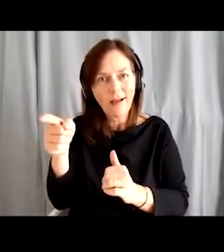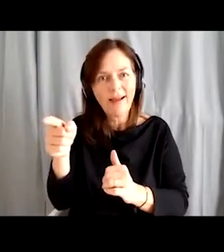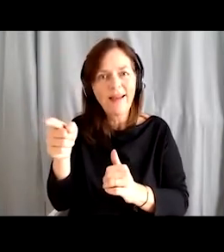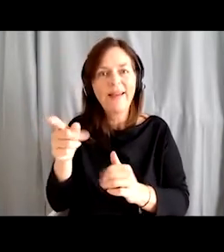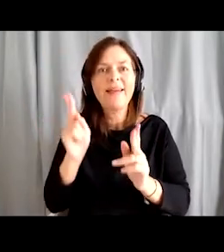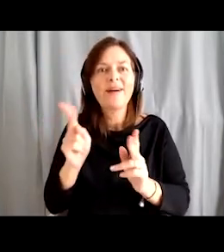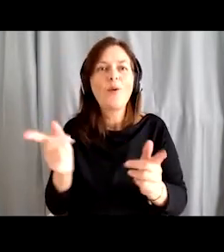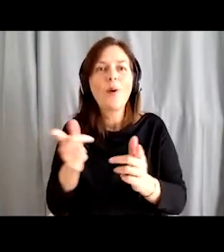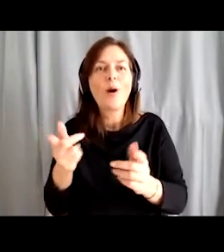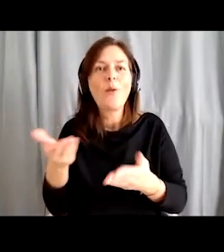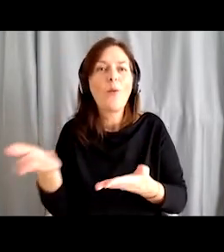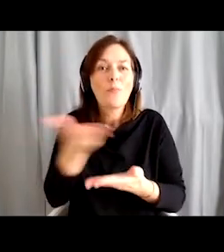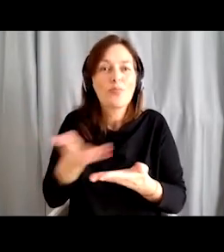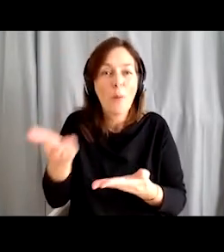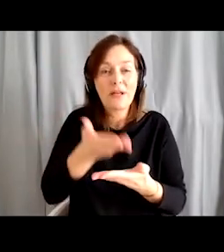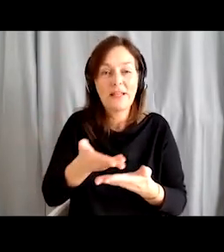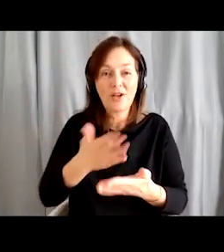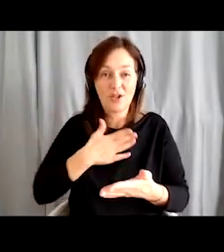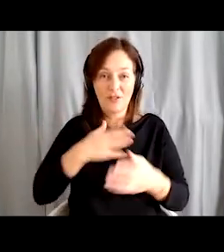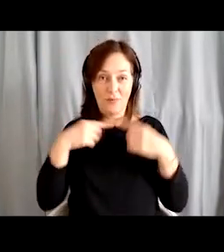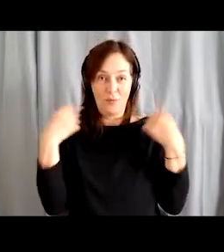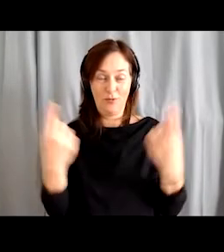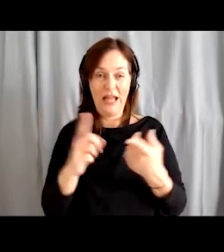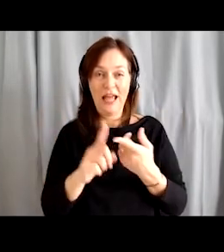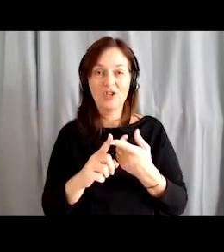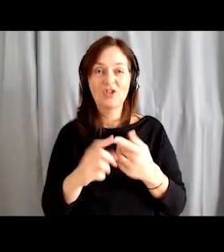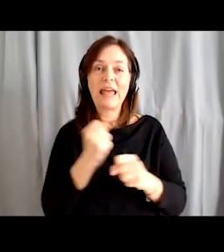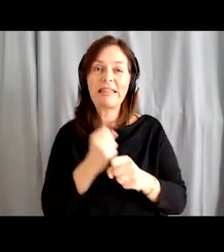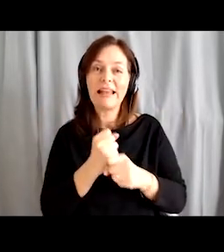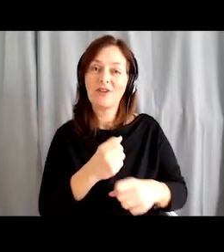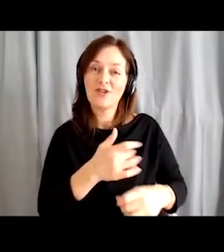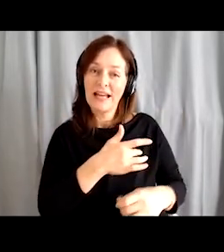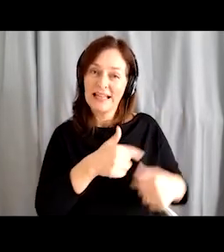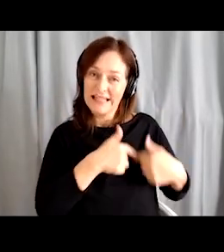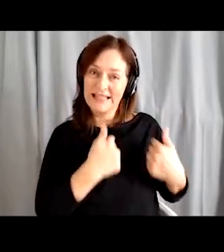and can contribute to their environment. If we put our heart into our work and when people are present, it does not matter if they are young or old.